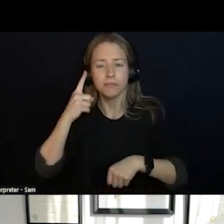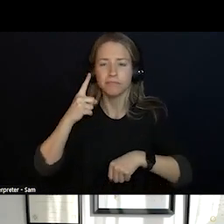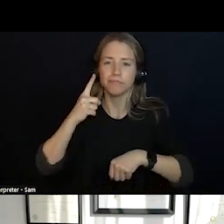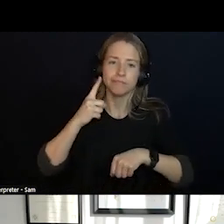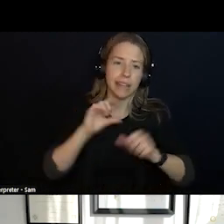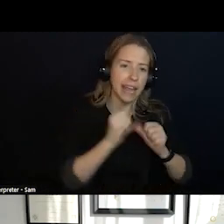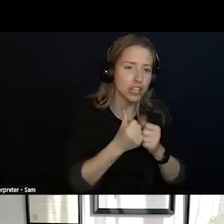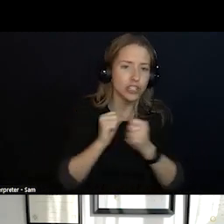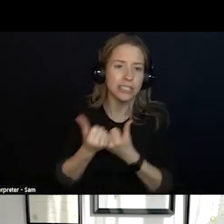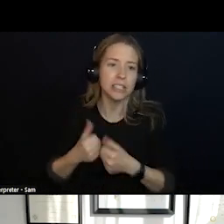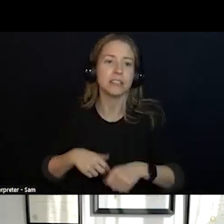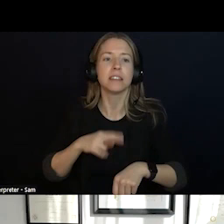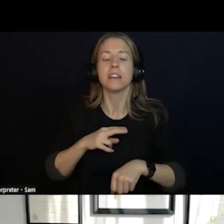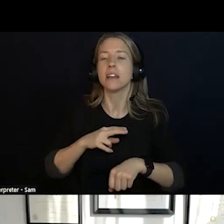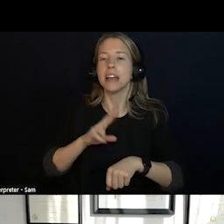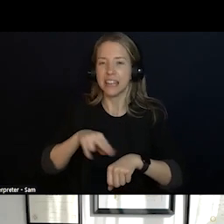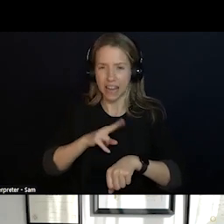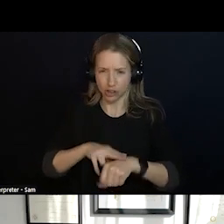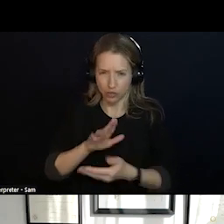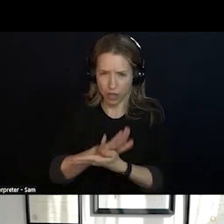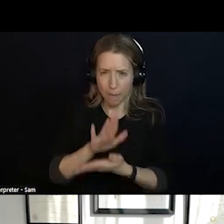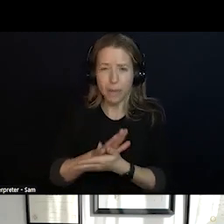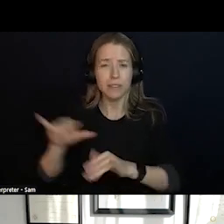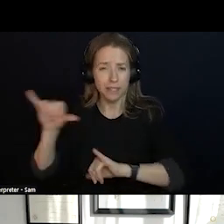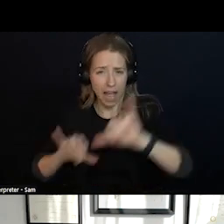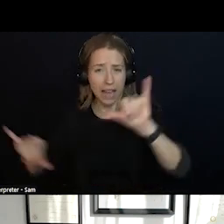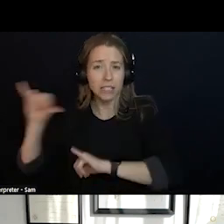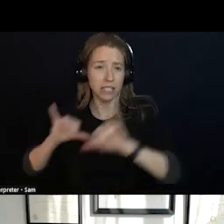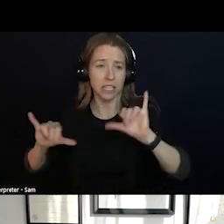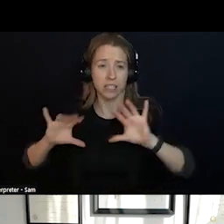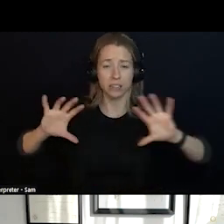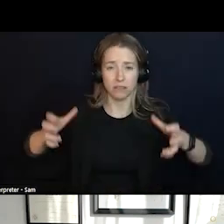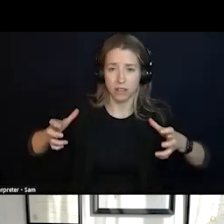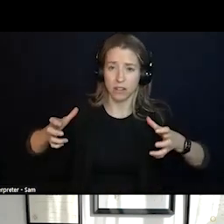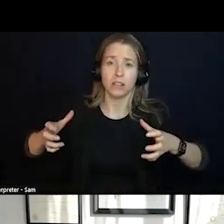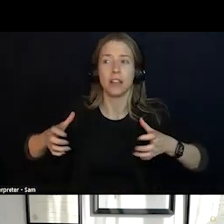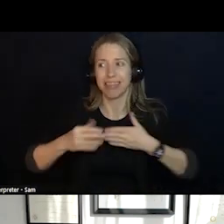IT IS ONLINE AND AVAILABLE AND THE LINK IS IN THERE IF YOU WANT